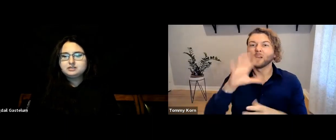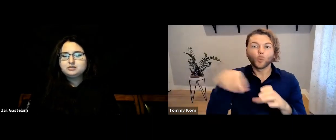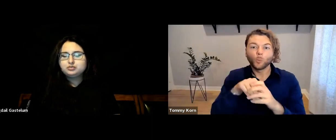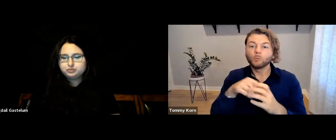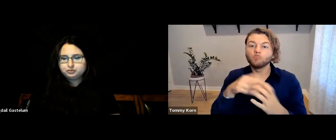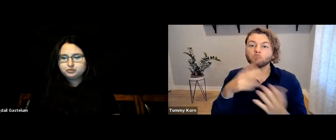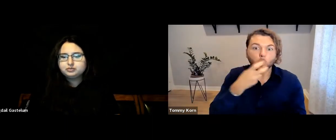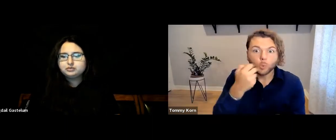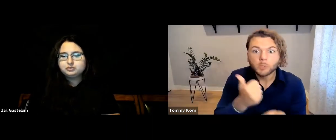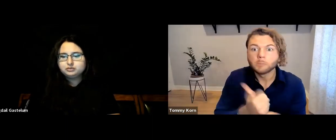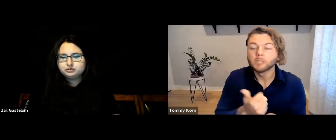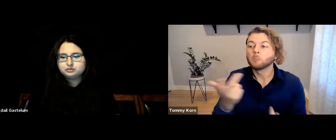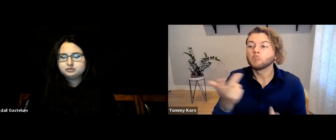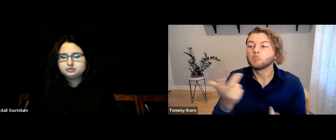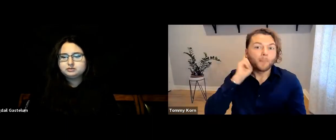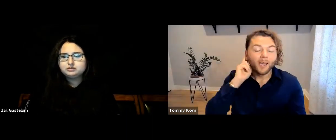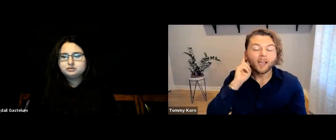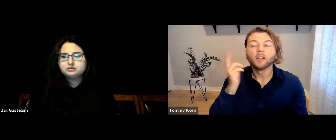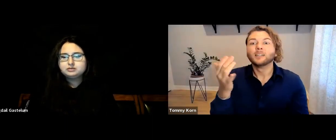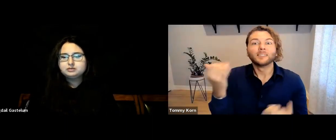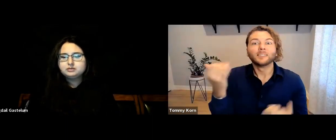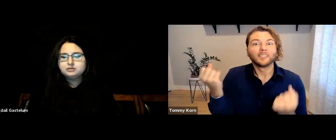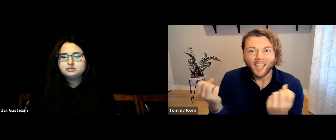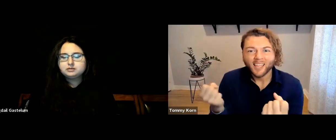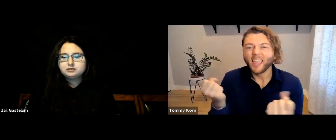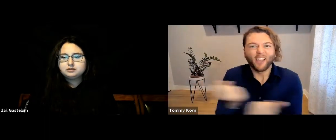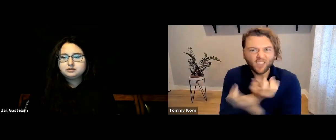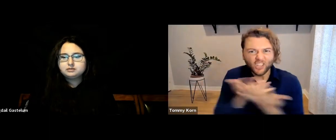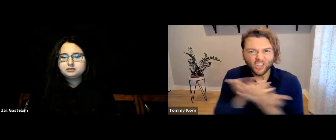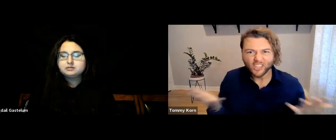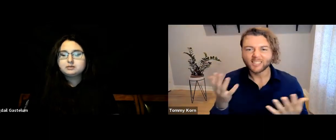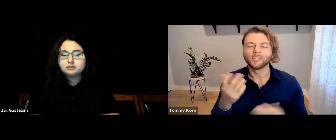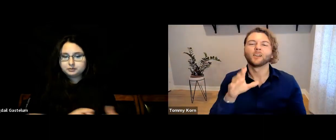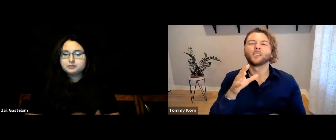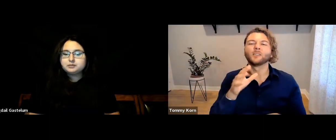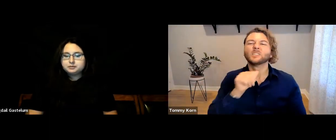That can include giving them speech therapy, giving them an implant, giving them ASL. Like, everything!